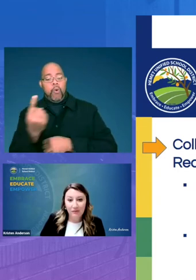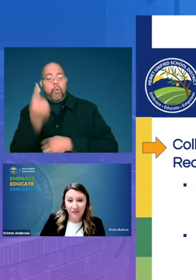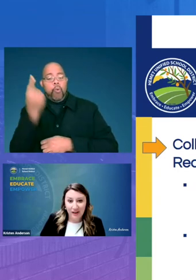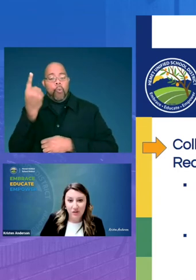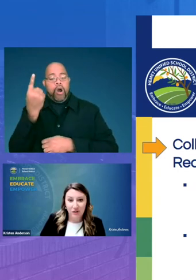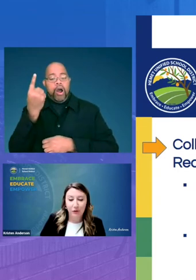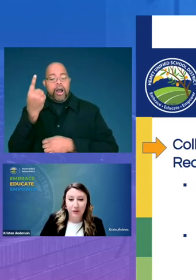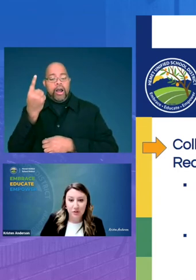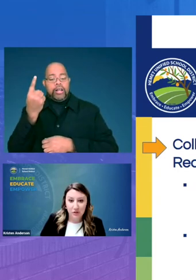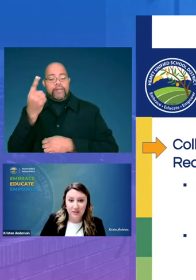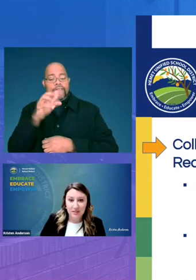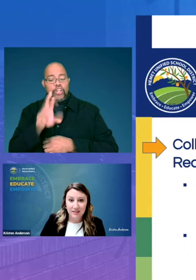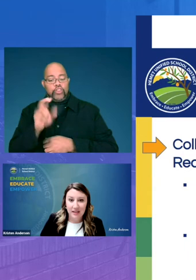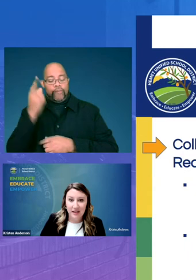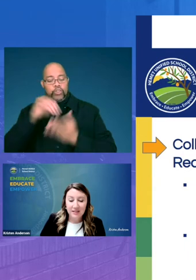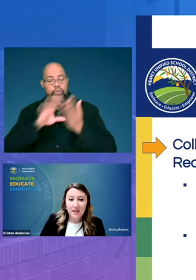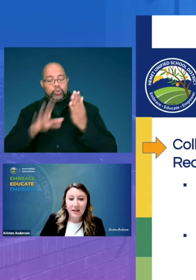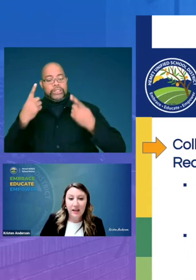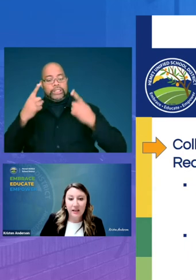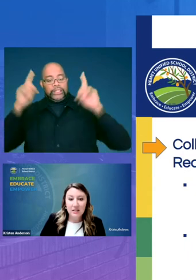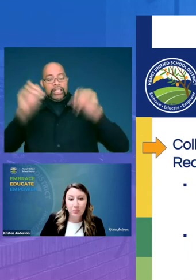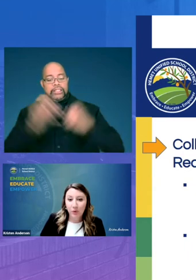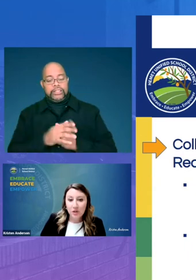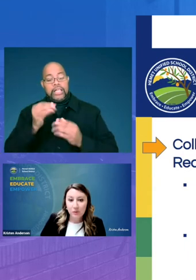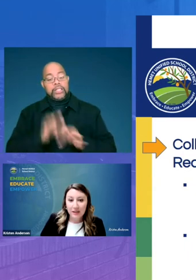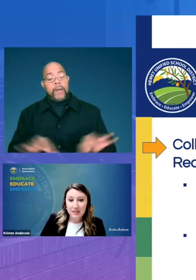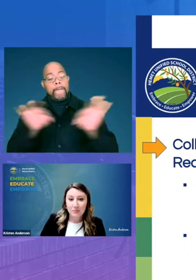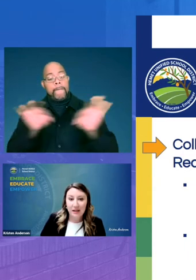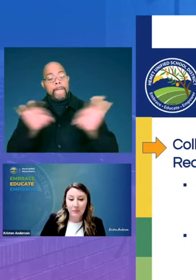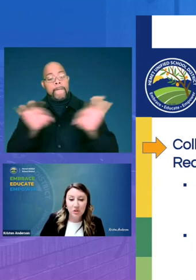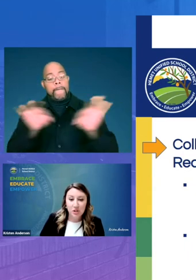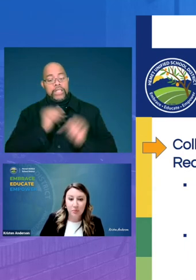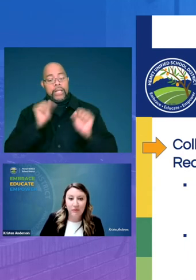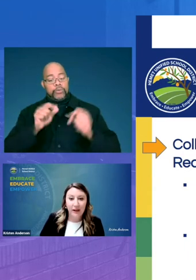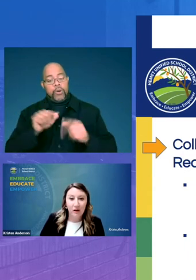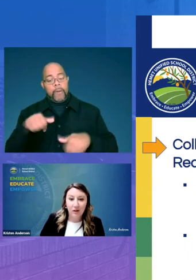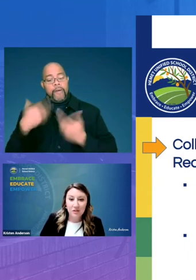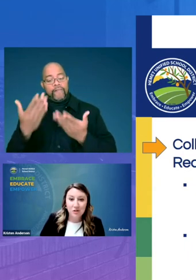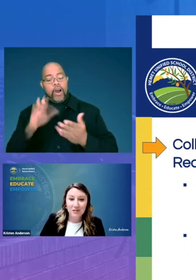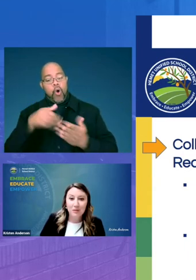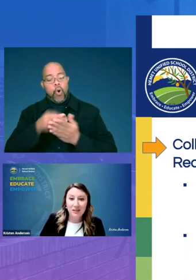factor for our students success and it's important to us to be able to provide all students with an